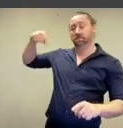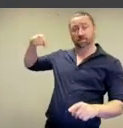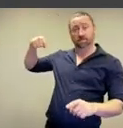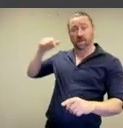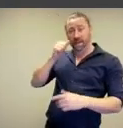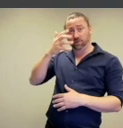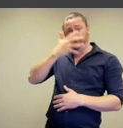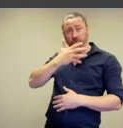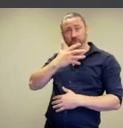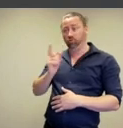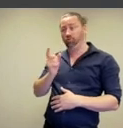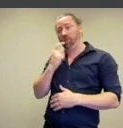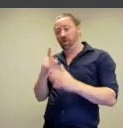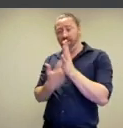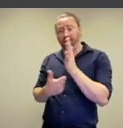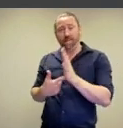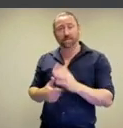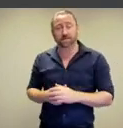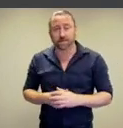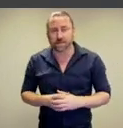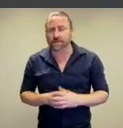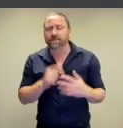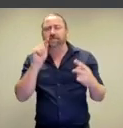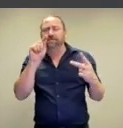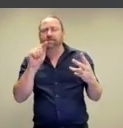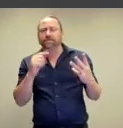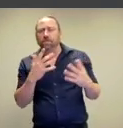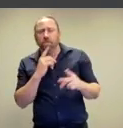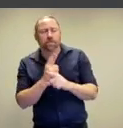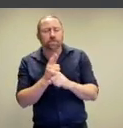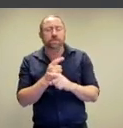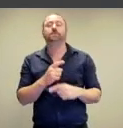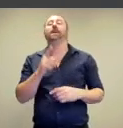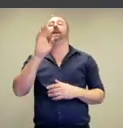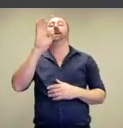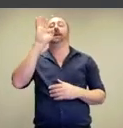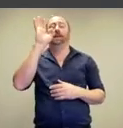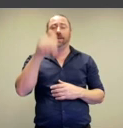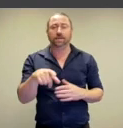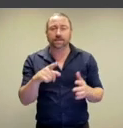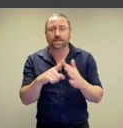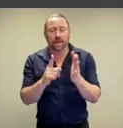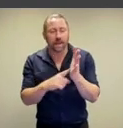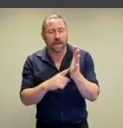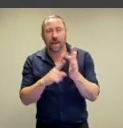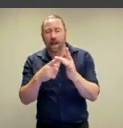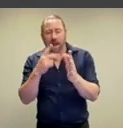earliest Indigenous rock art.